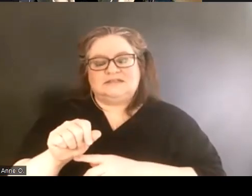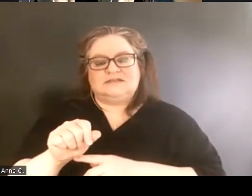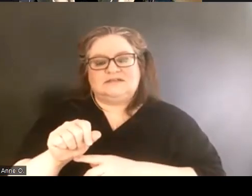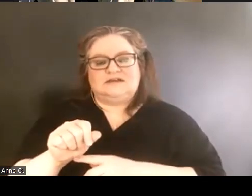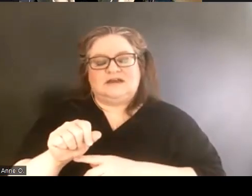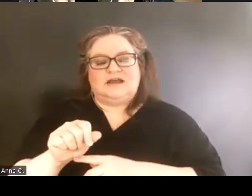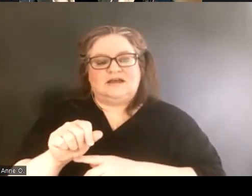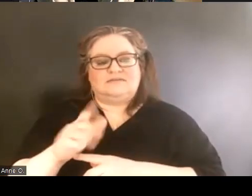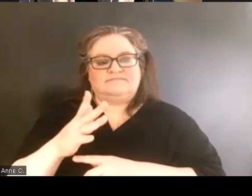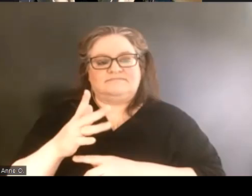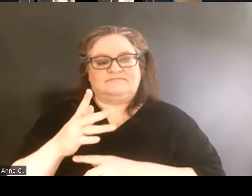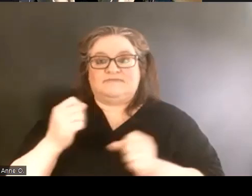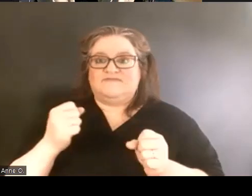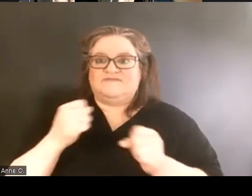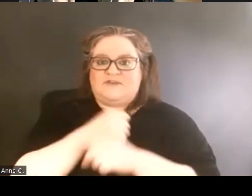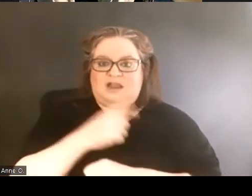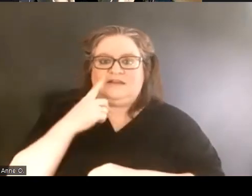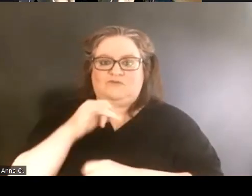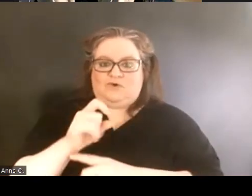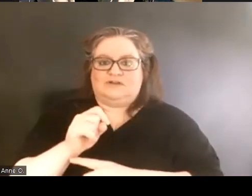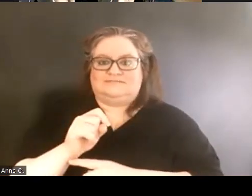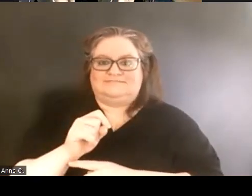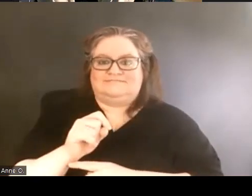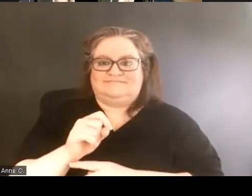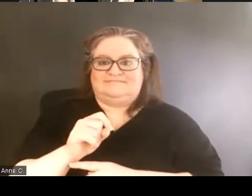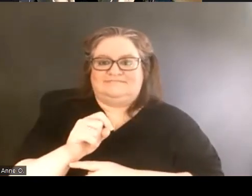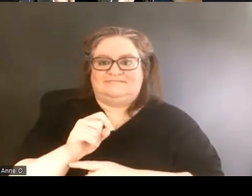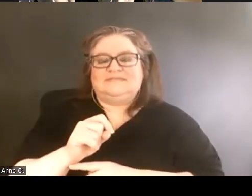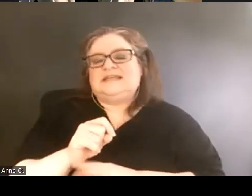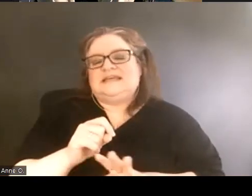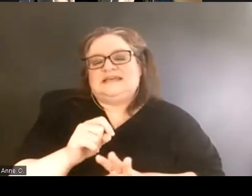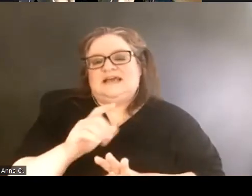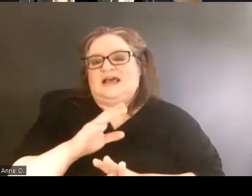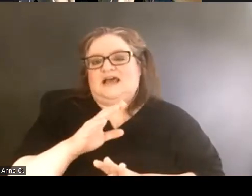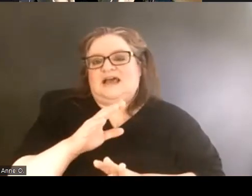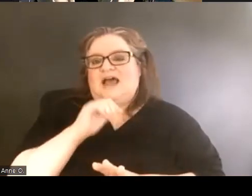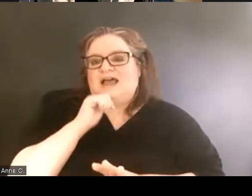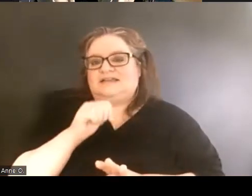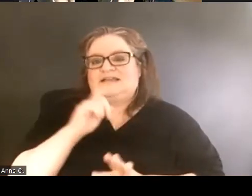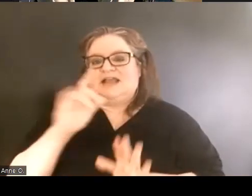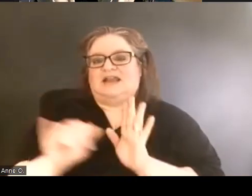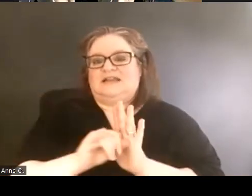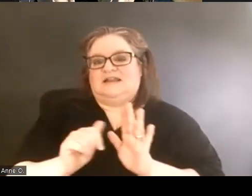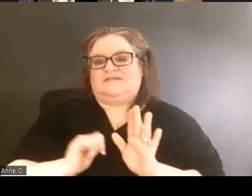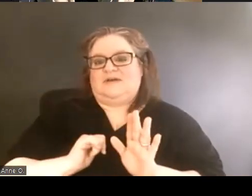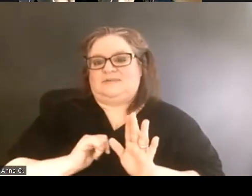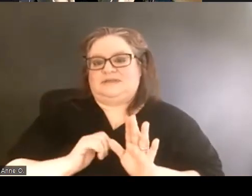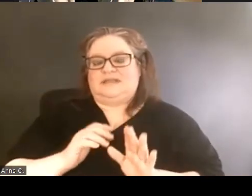fighting for it. I did not identify myself in terms of my disability status.